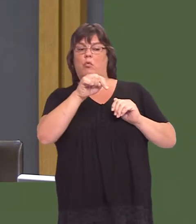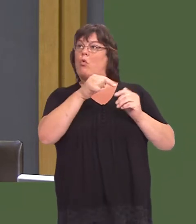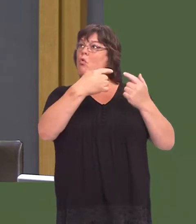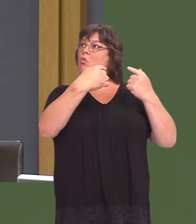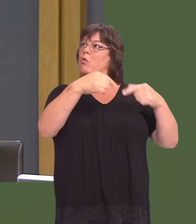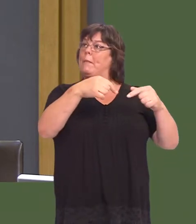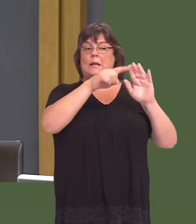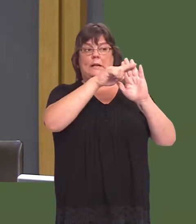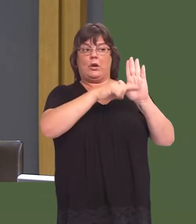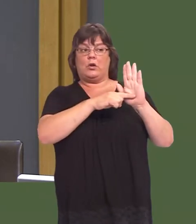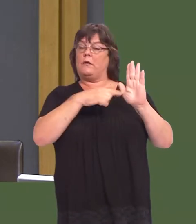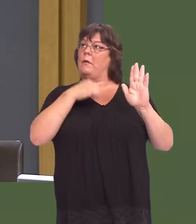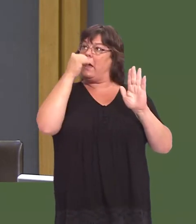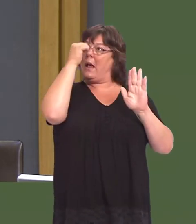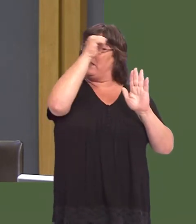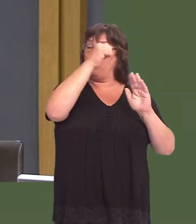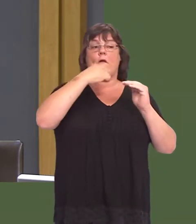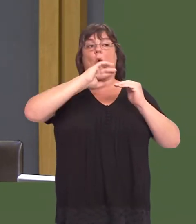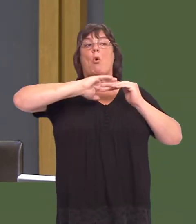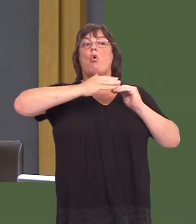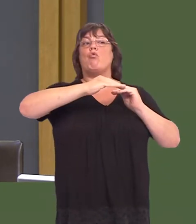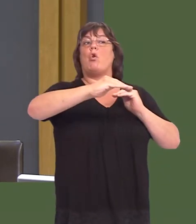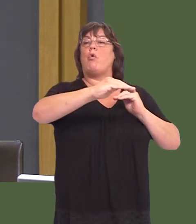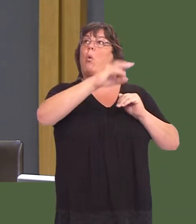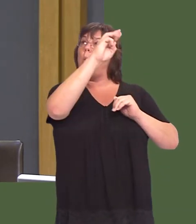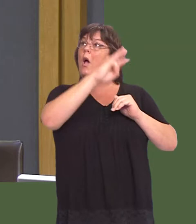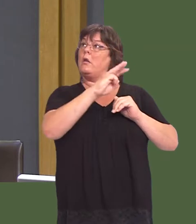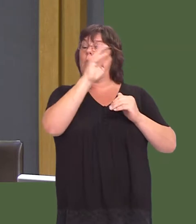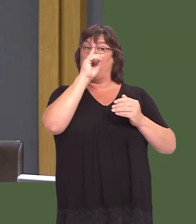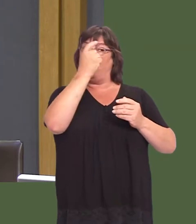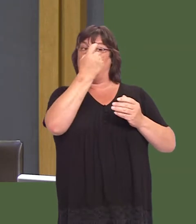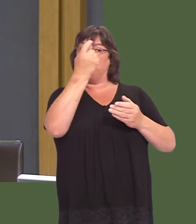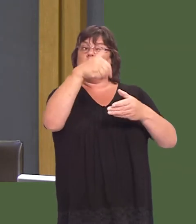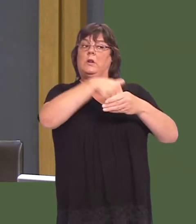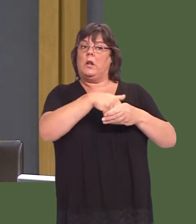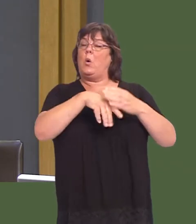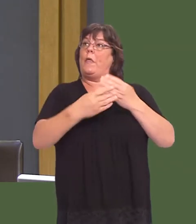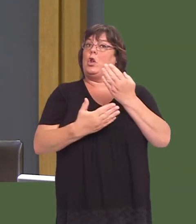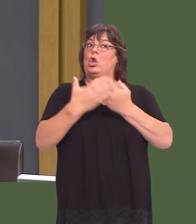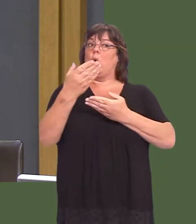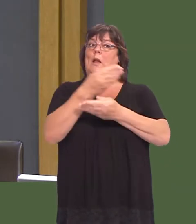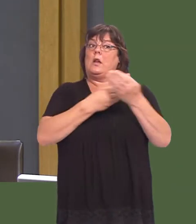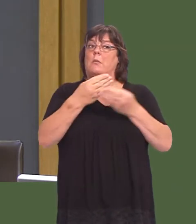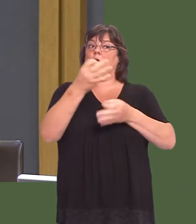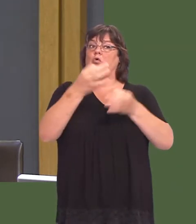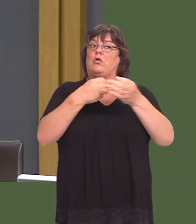group of experts from rural Wales will be considered in the context of the new economic strategy for Wales?